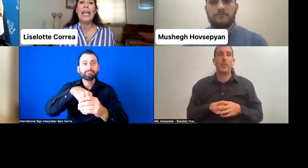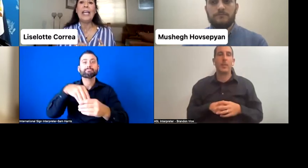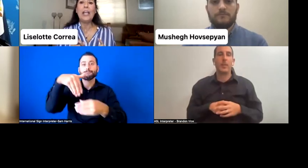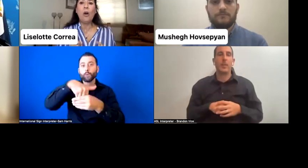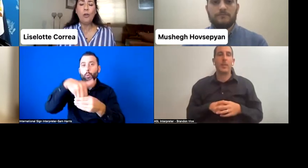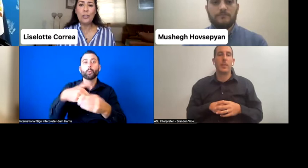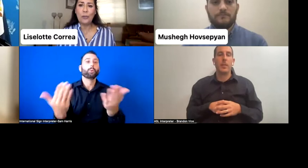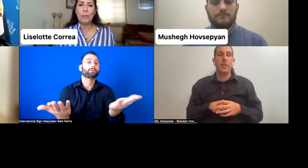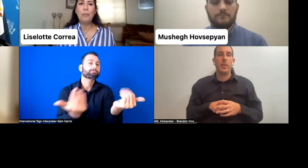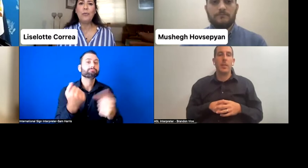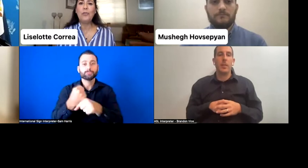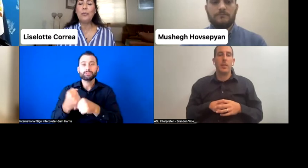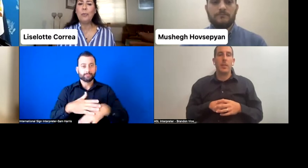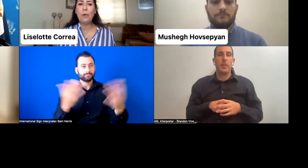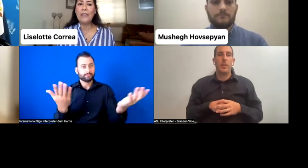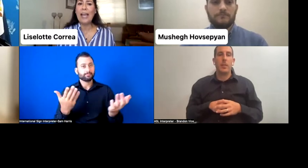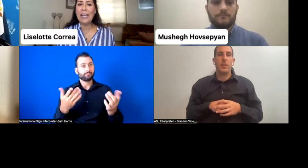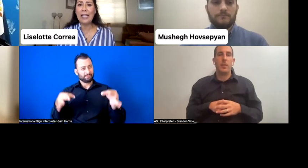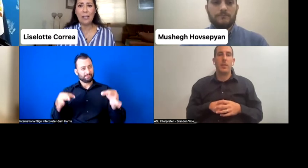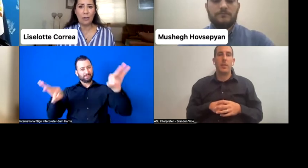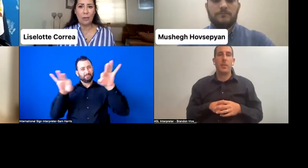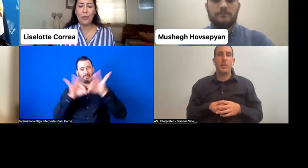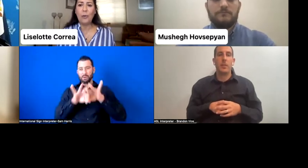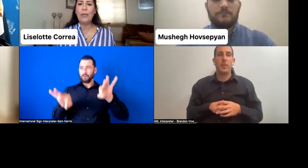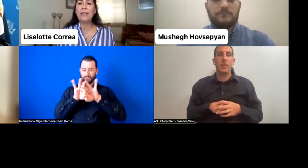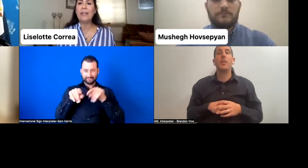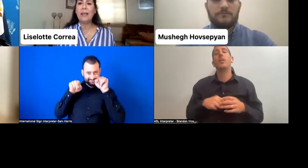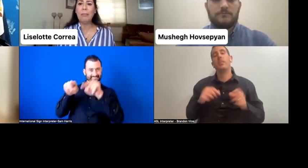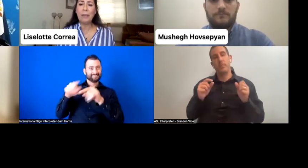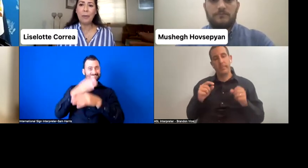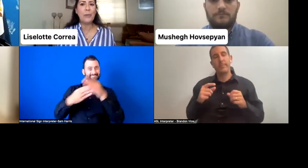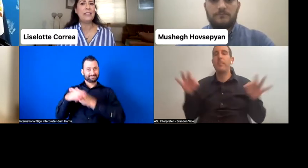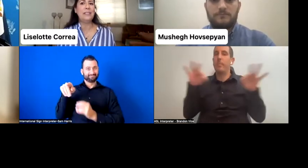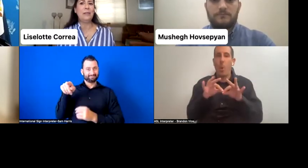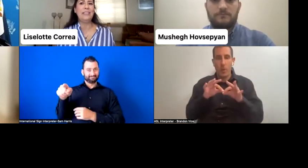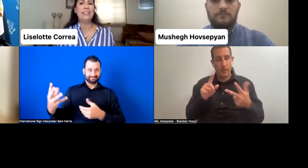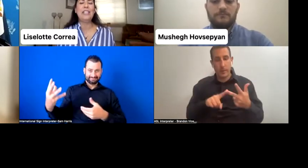and also to promote dialogue with people with disabilities.